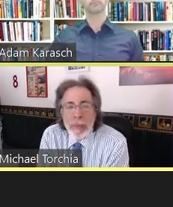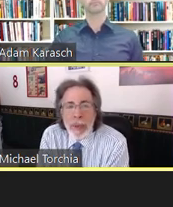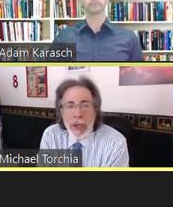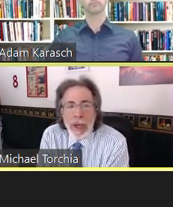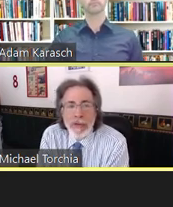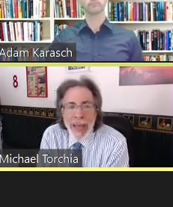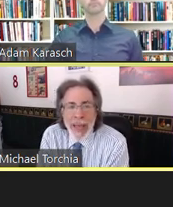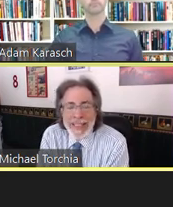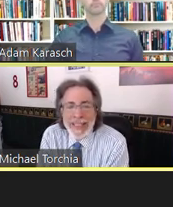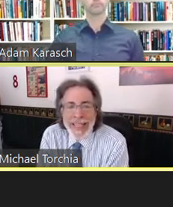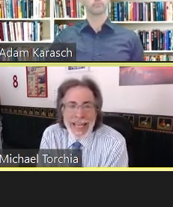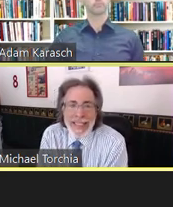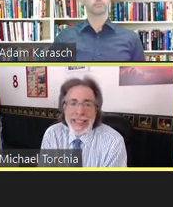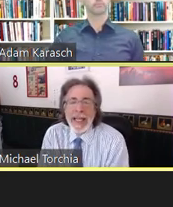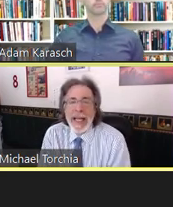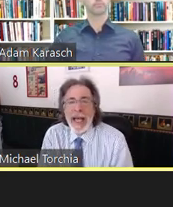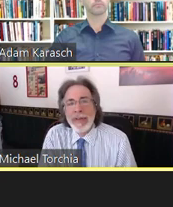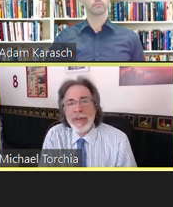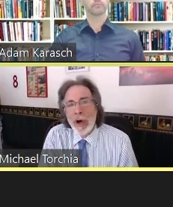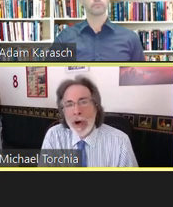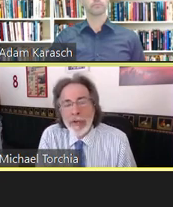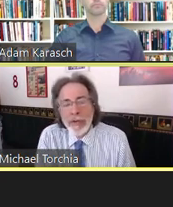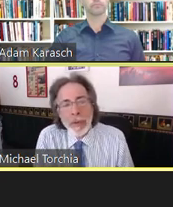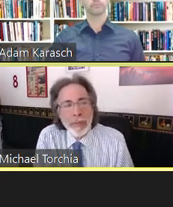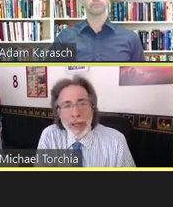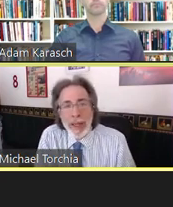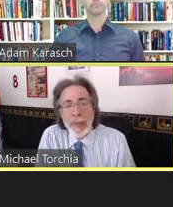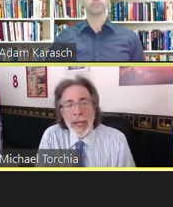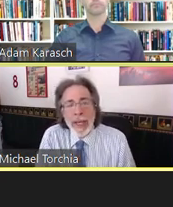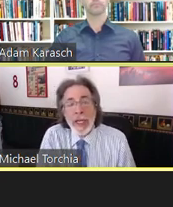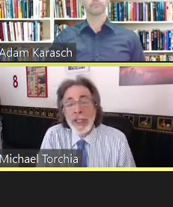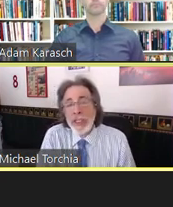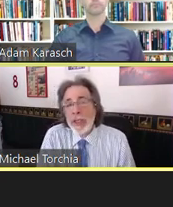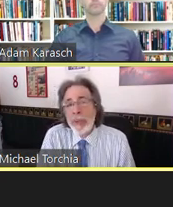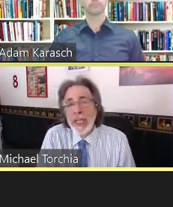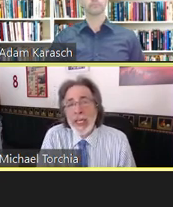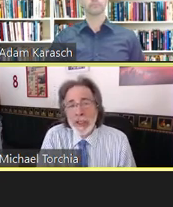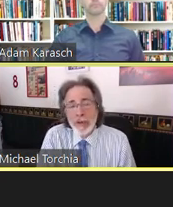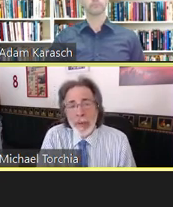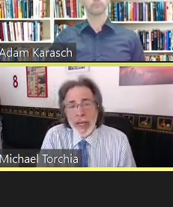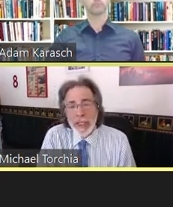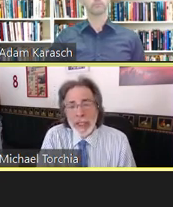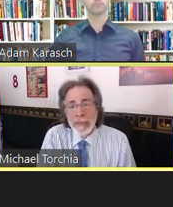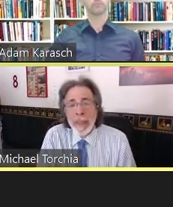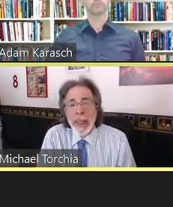because many states have laws prohibiting disability discrimination.